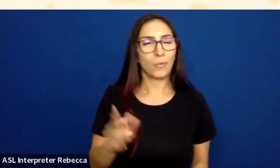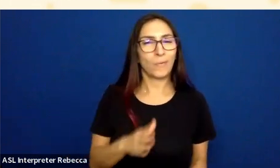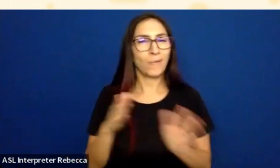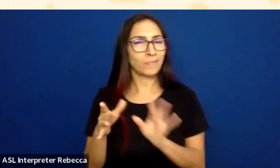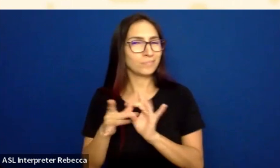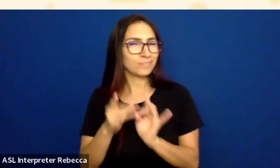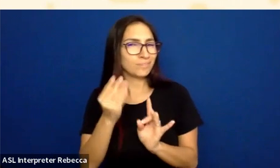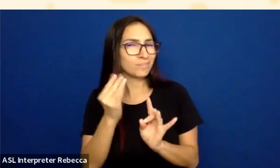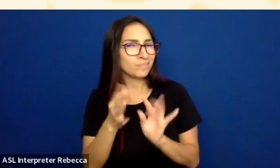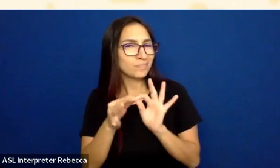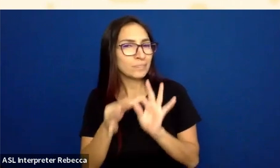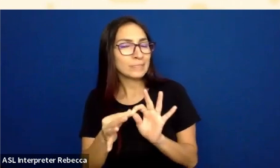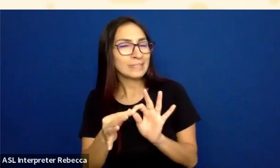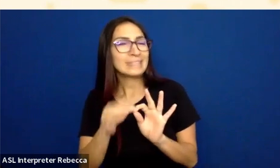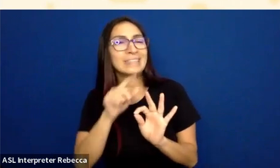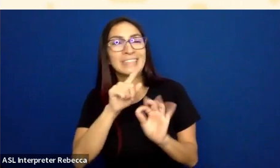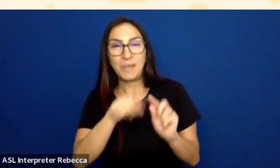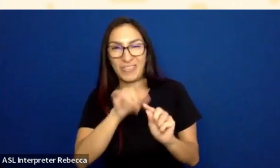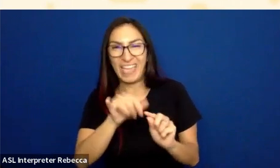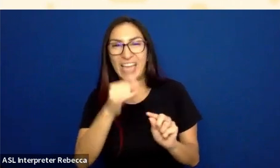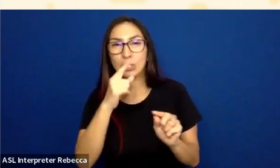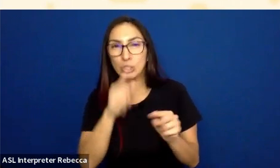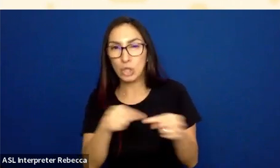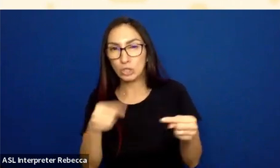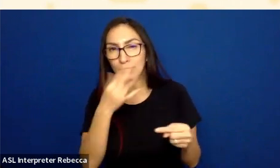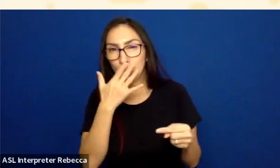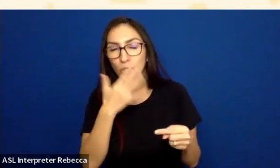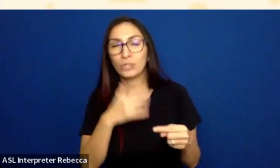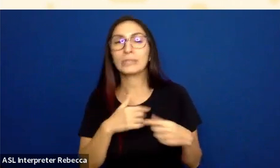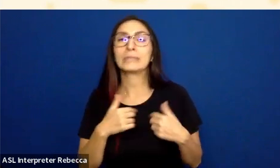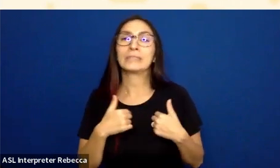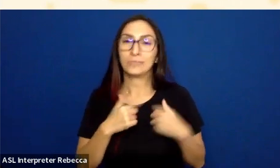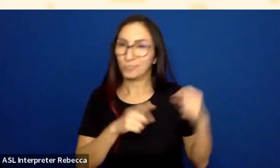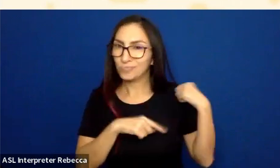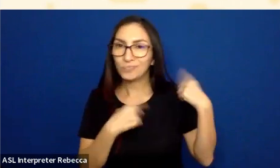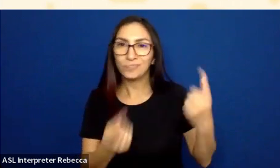and that is I've used a white background for all of these slides.